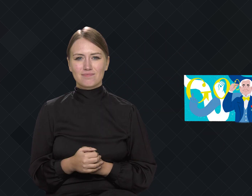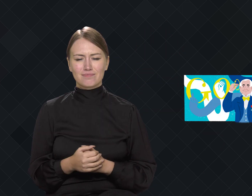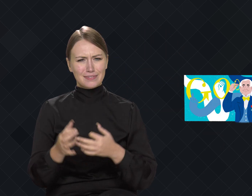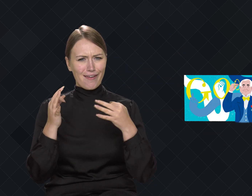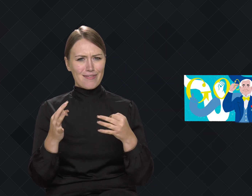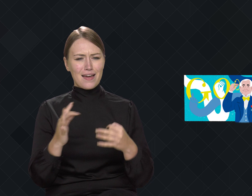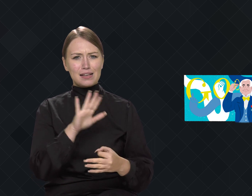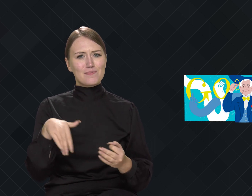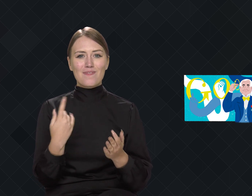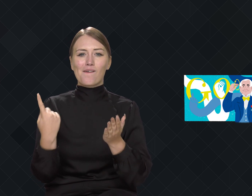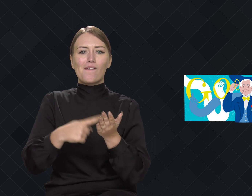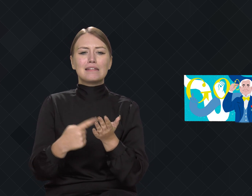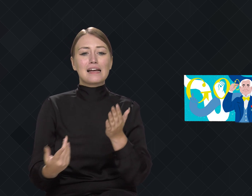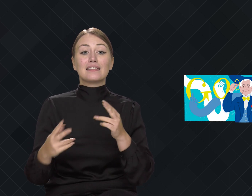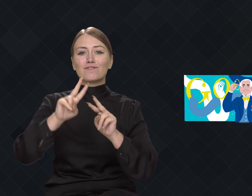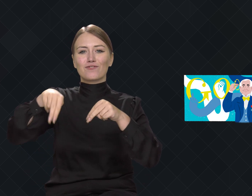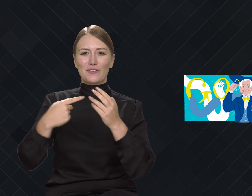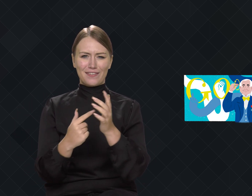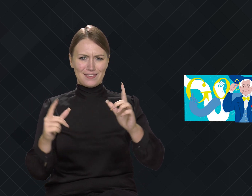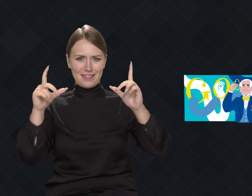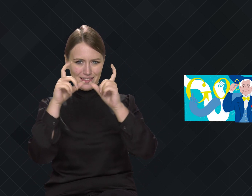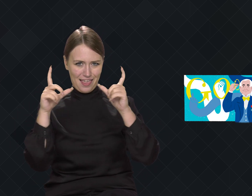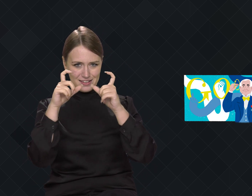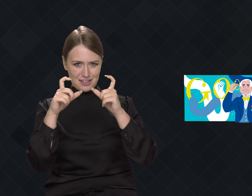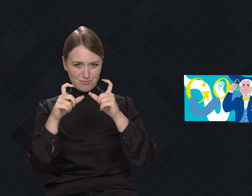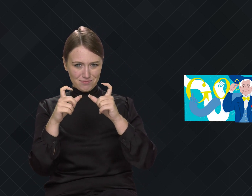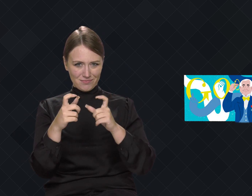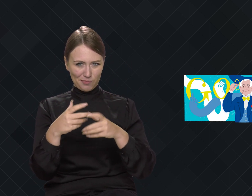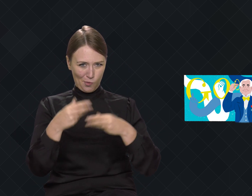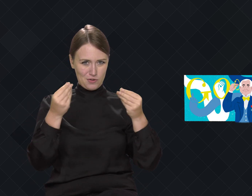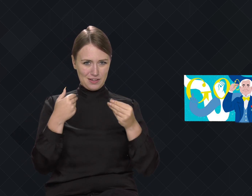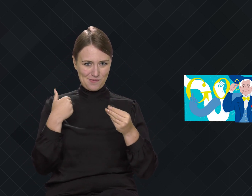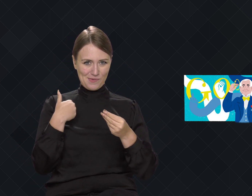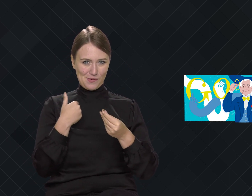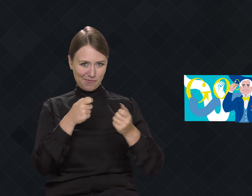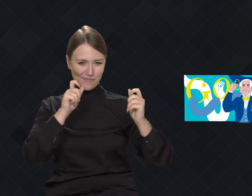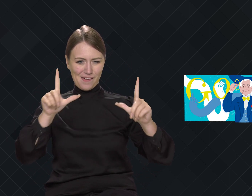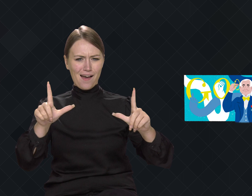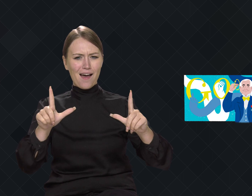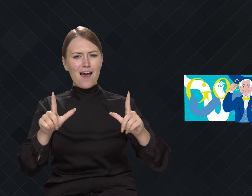Finally, let's go back to the Google image.